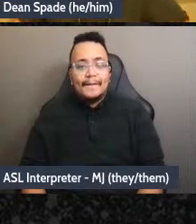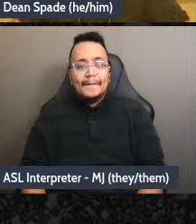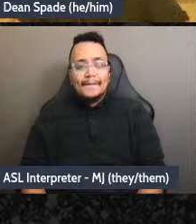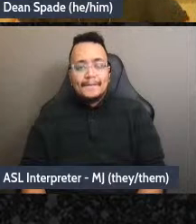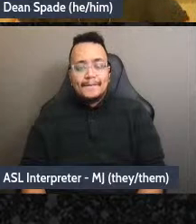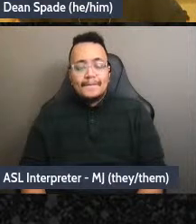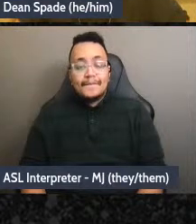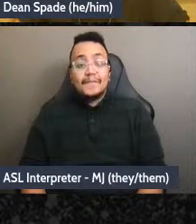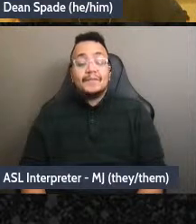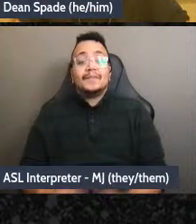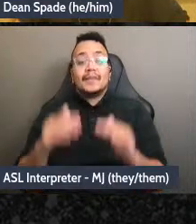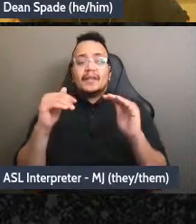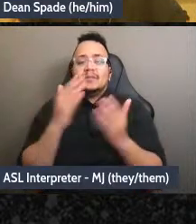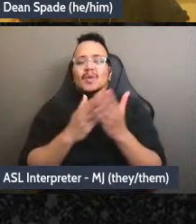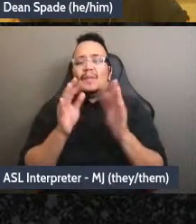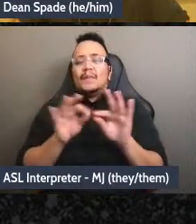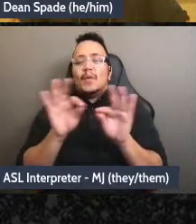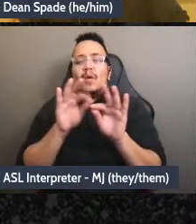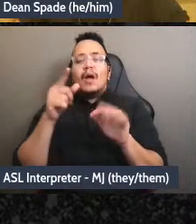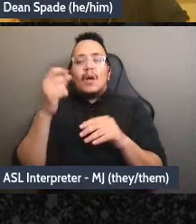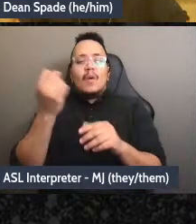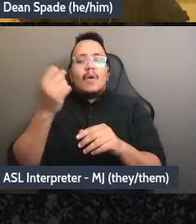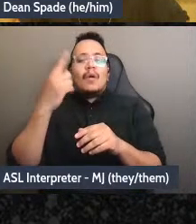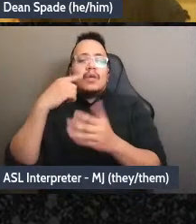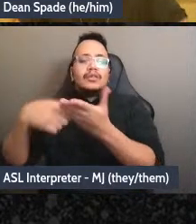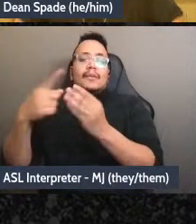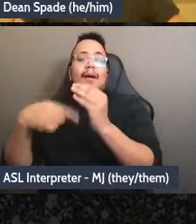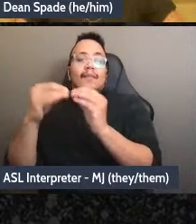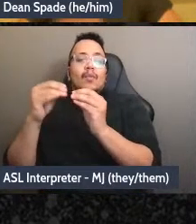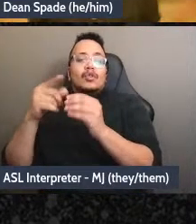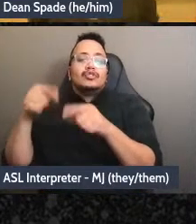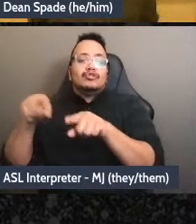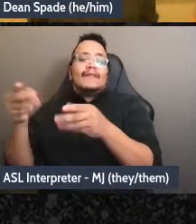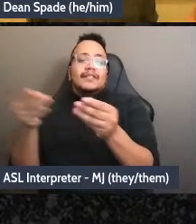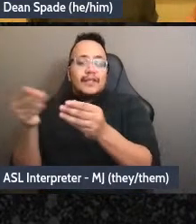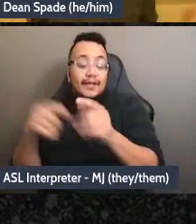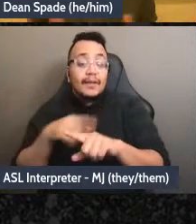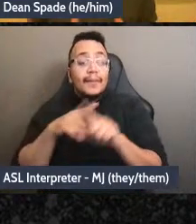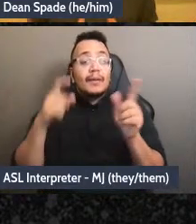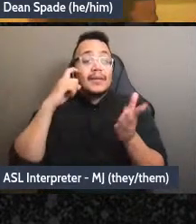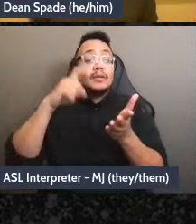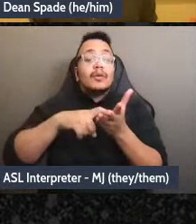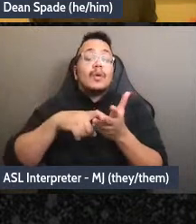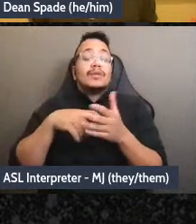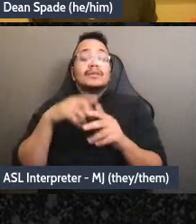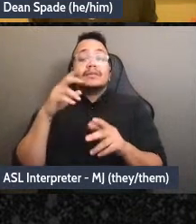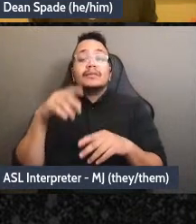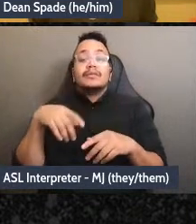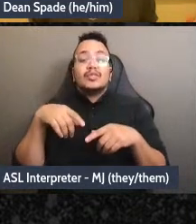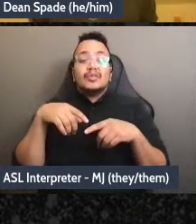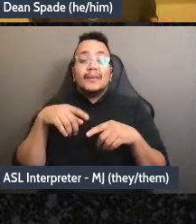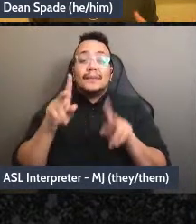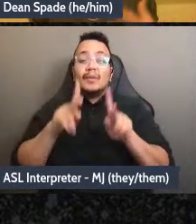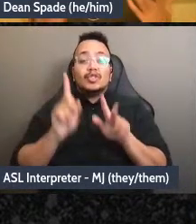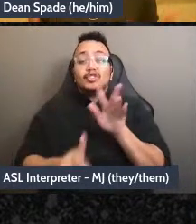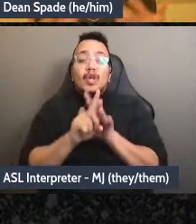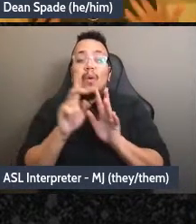in many groups people just show up to meetings no one's done any work in between to prepare or